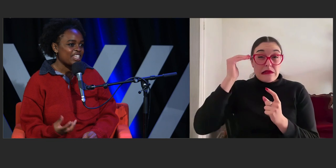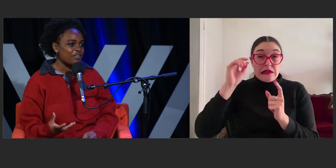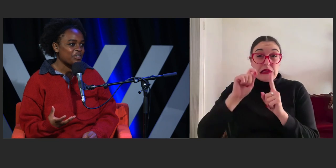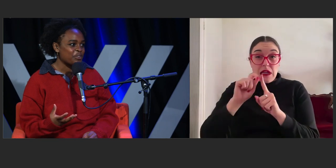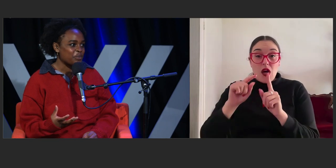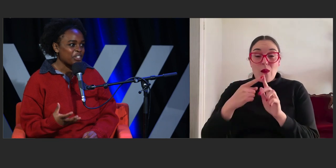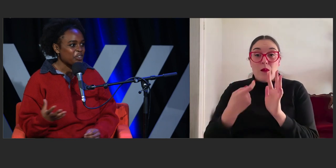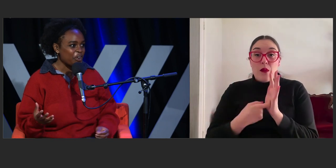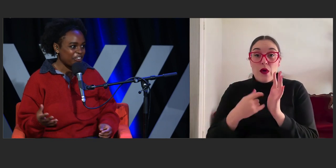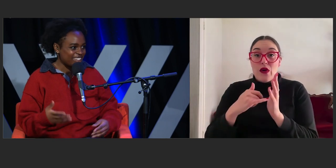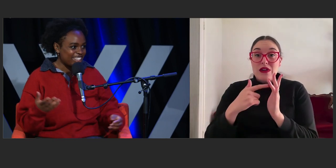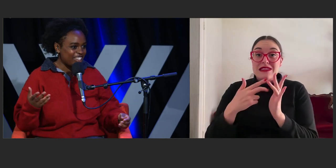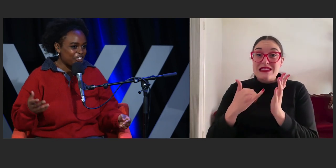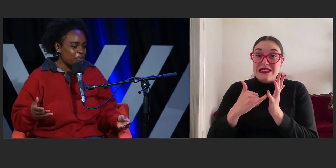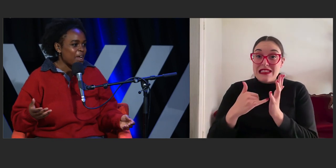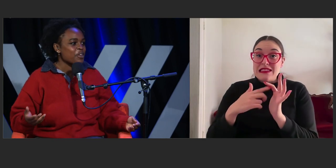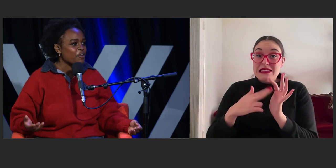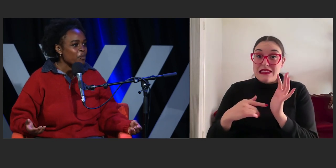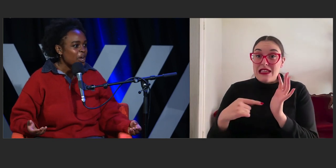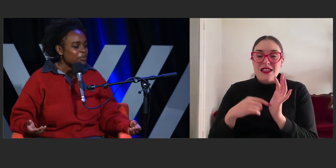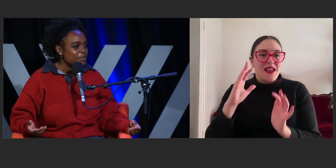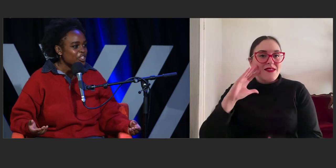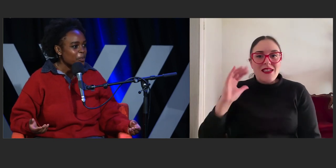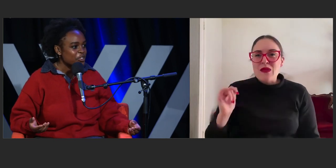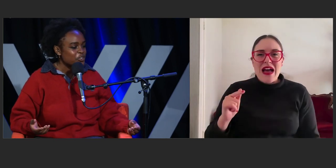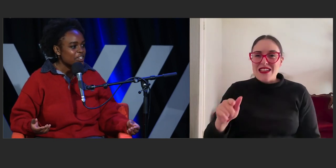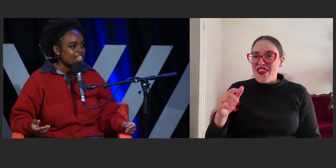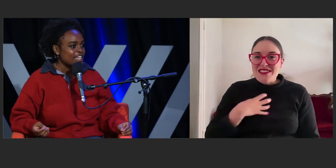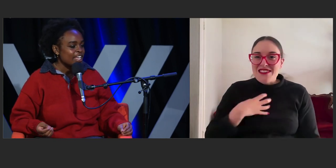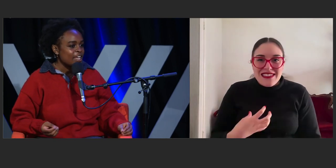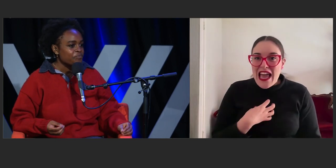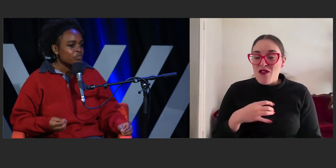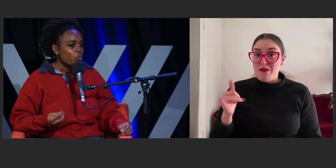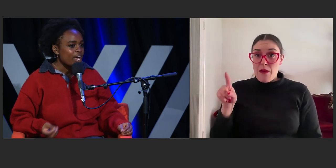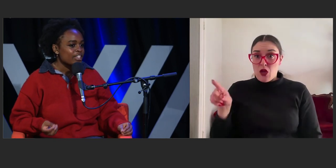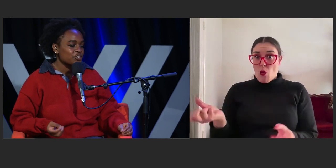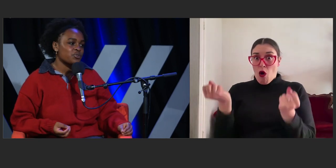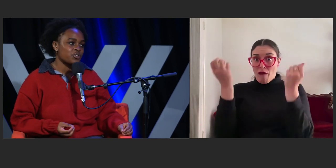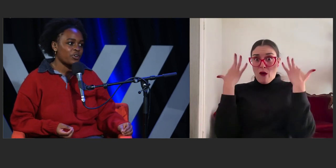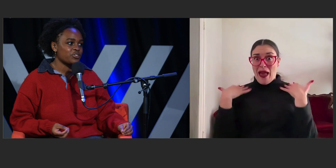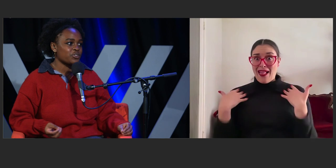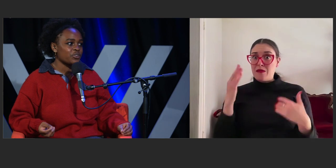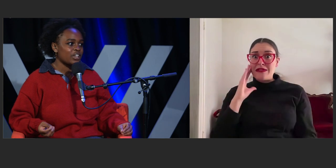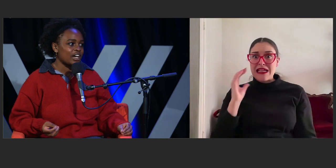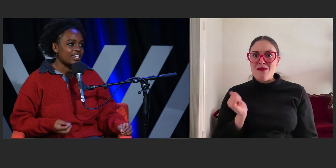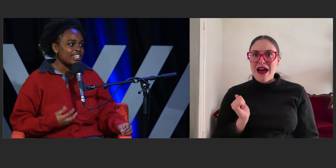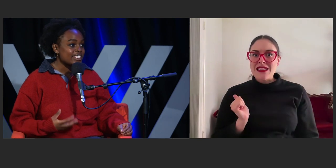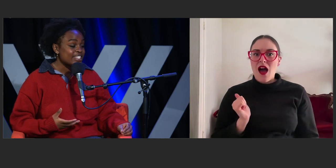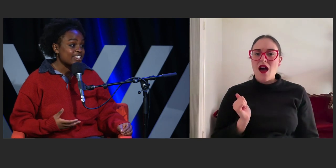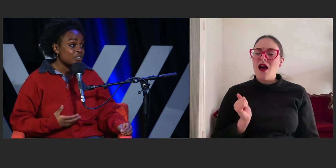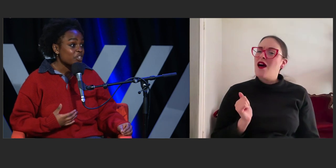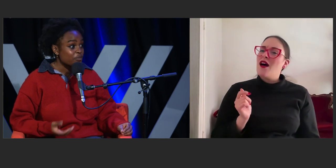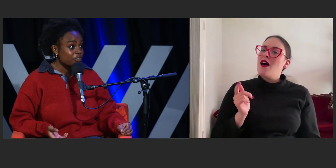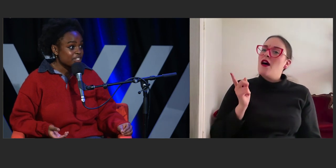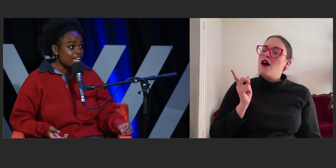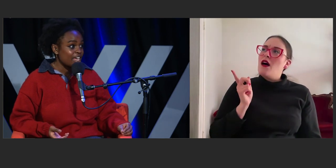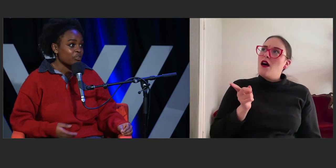even when you know you might be overwhelmed by the opportunity. Where do you turn to in instances where you feel scared